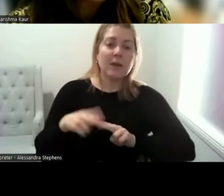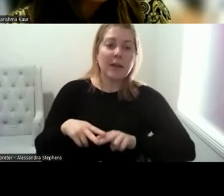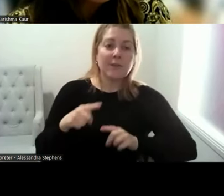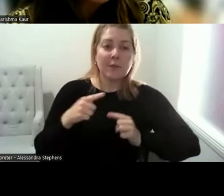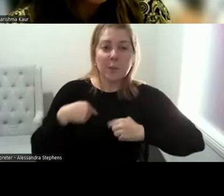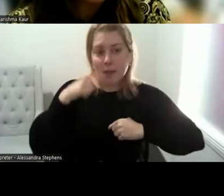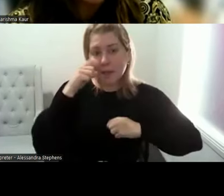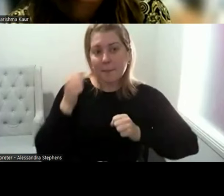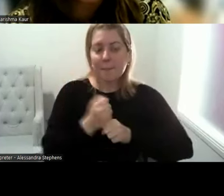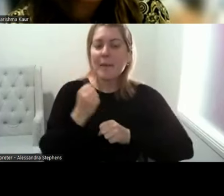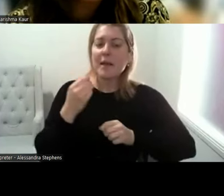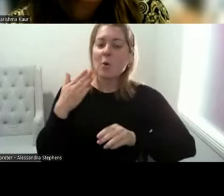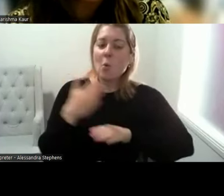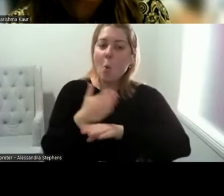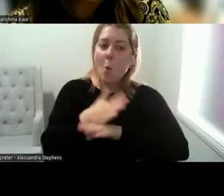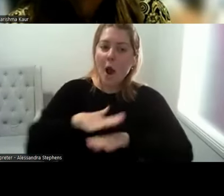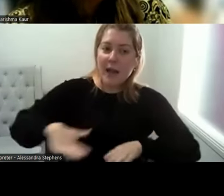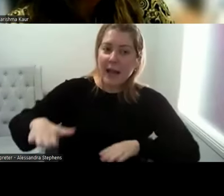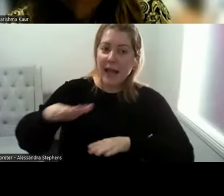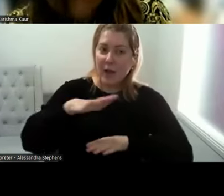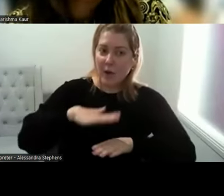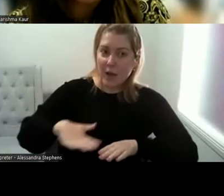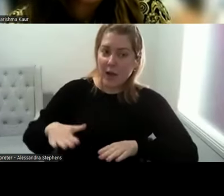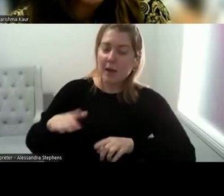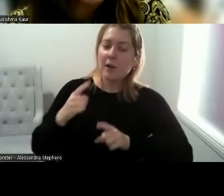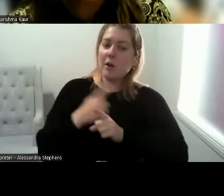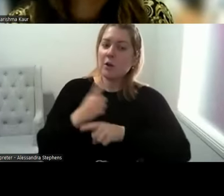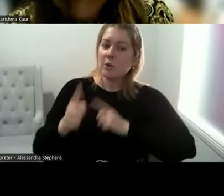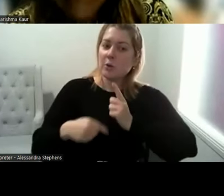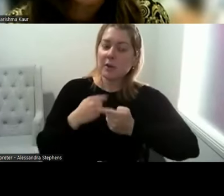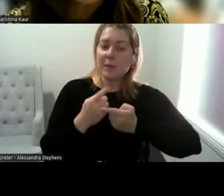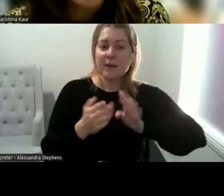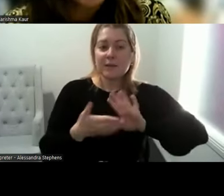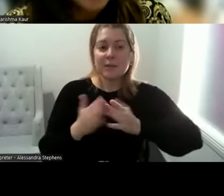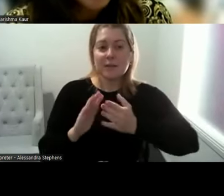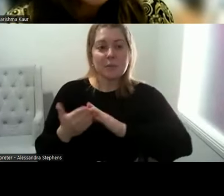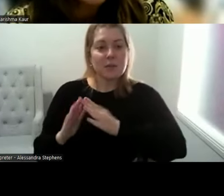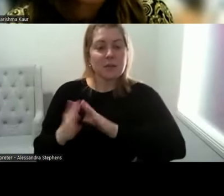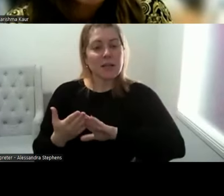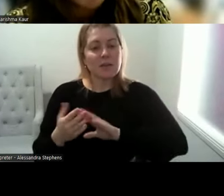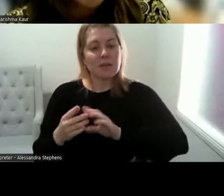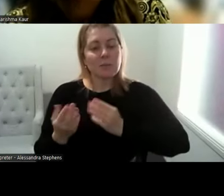especially workplaces dealing with different communities more diverse as well that provides